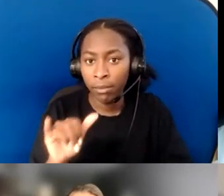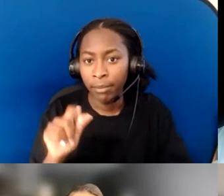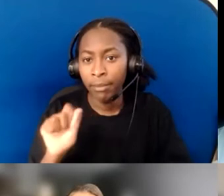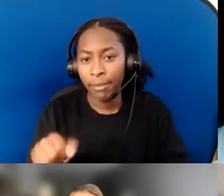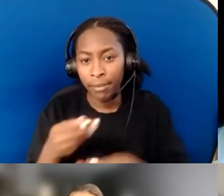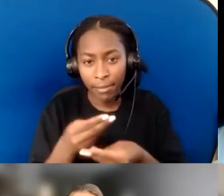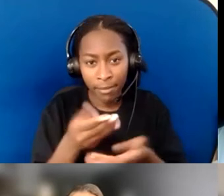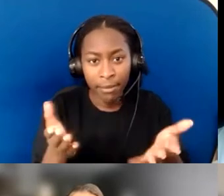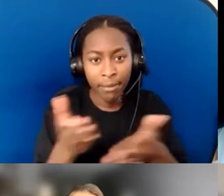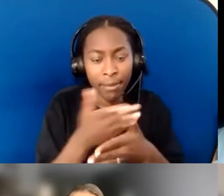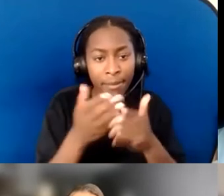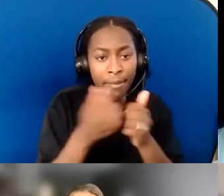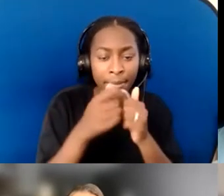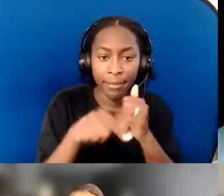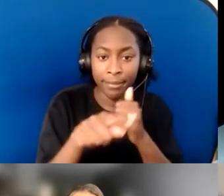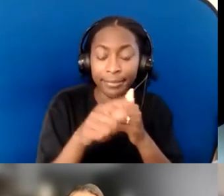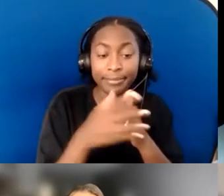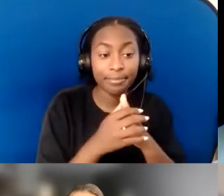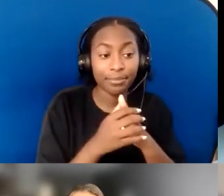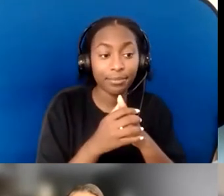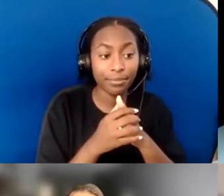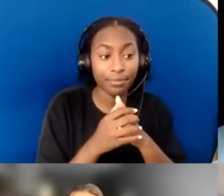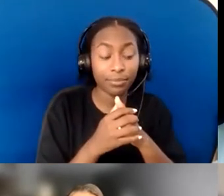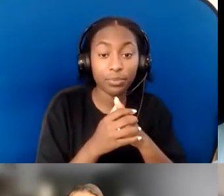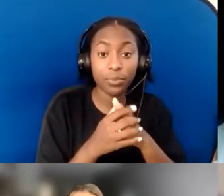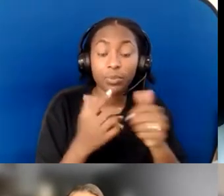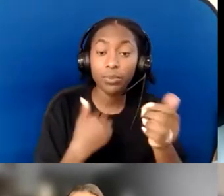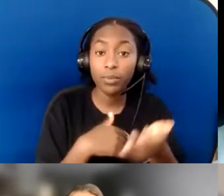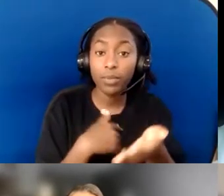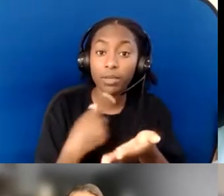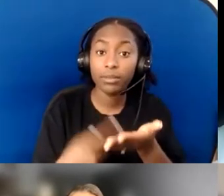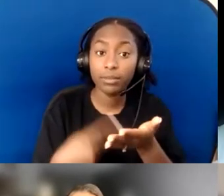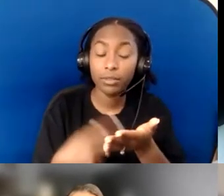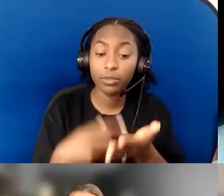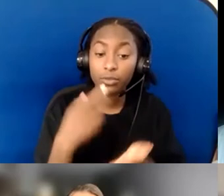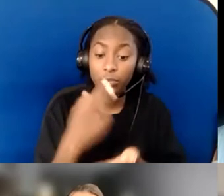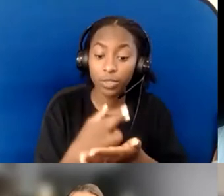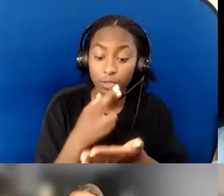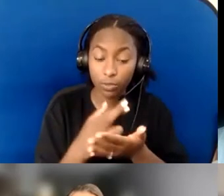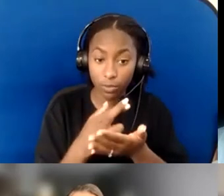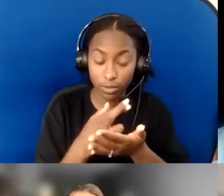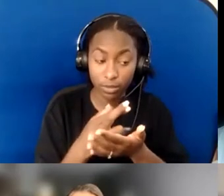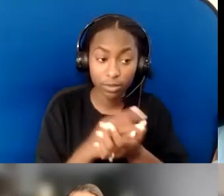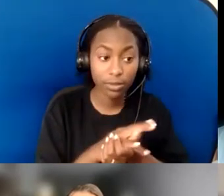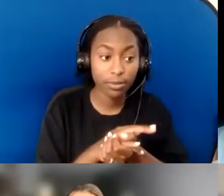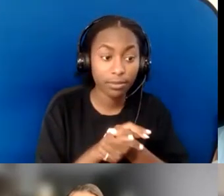Because we're on this conversation around resources, there is a question wondering about